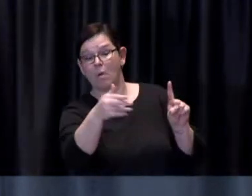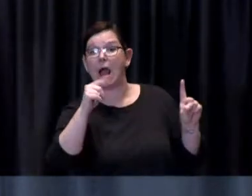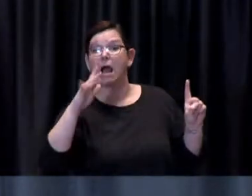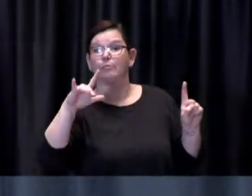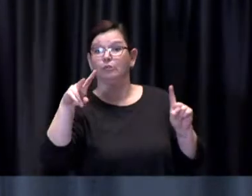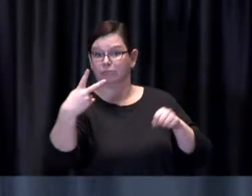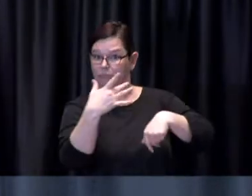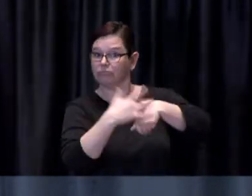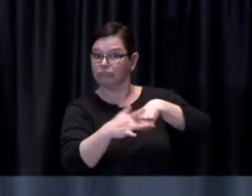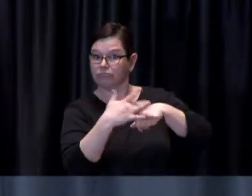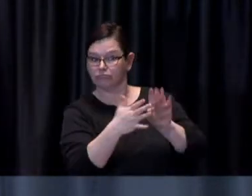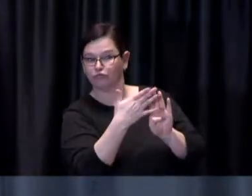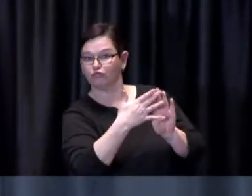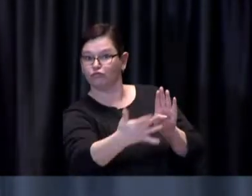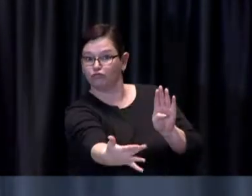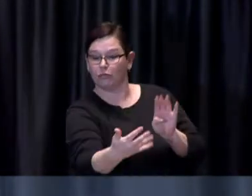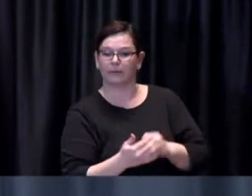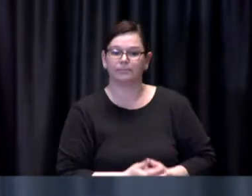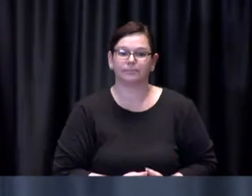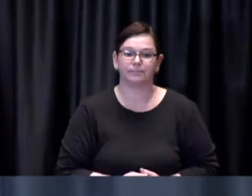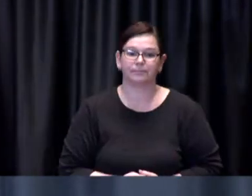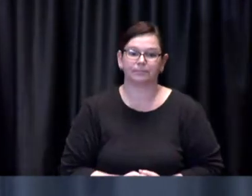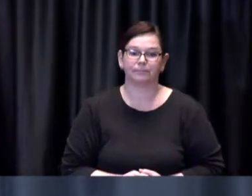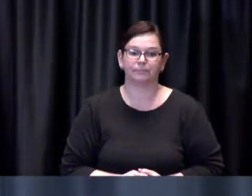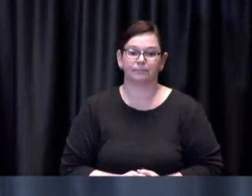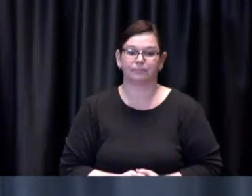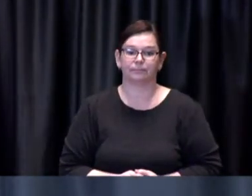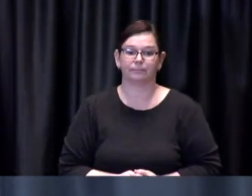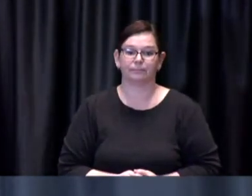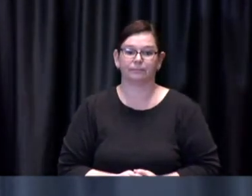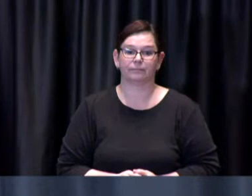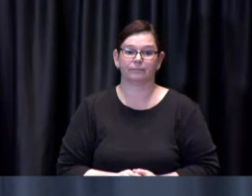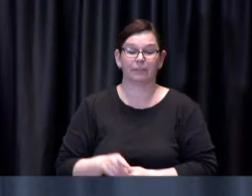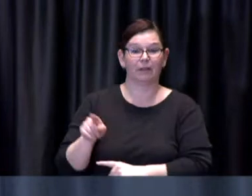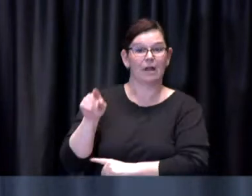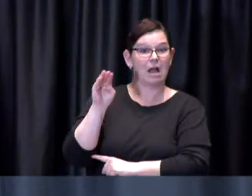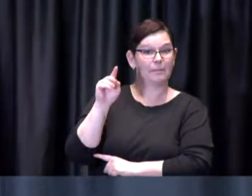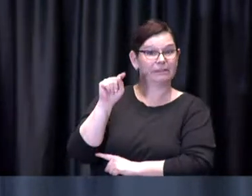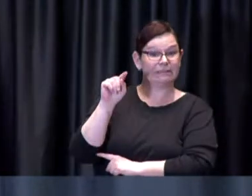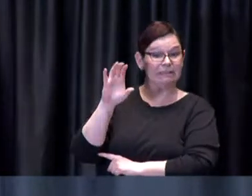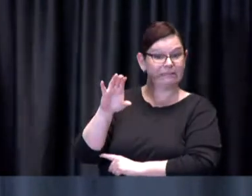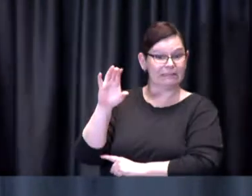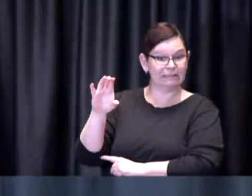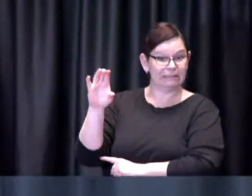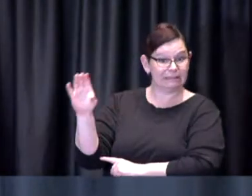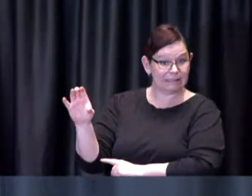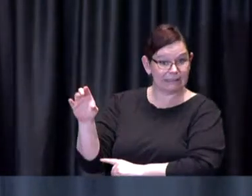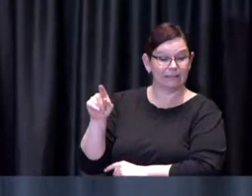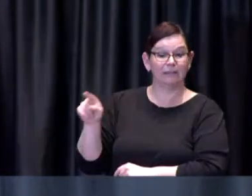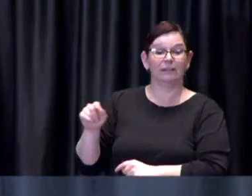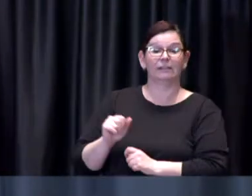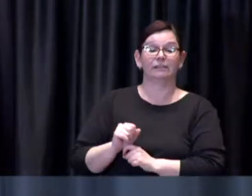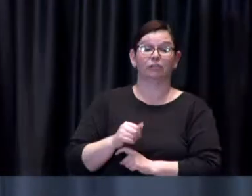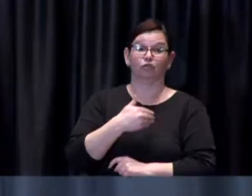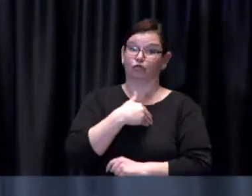Both the Metro Toronto Convention Centre clinic location and the Toronto Congress Centre clinic location